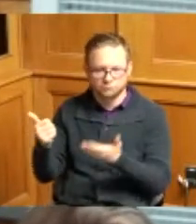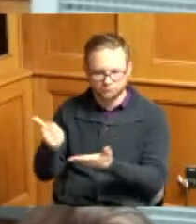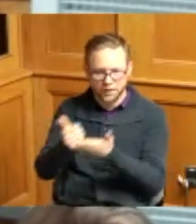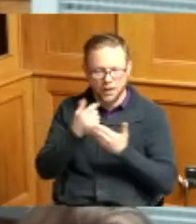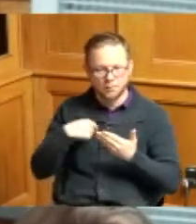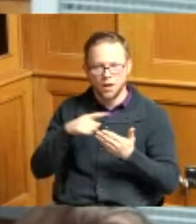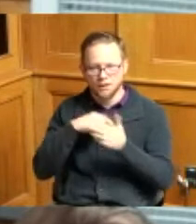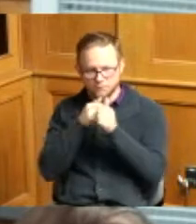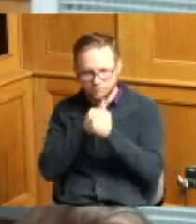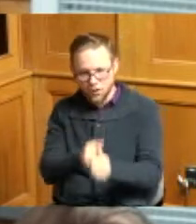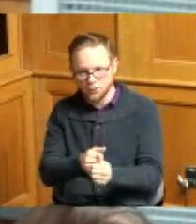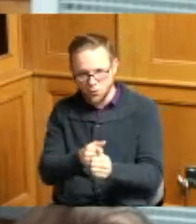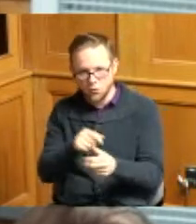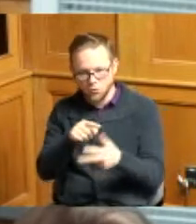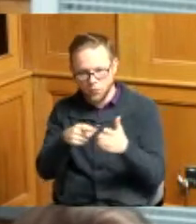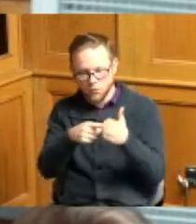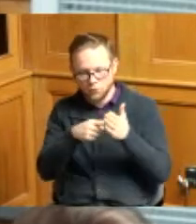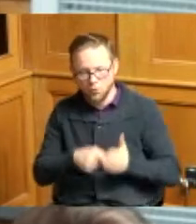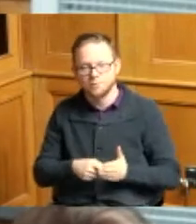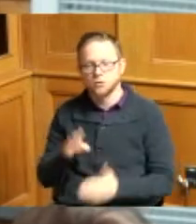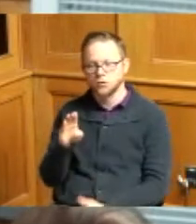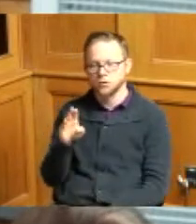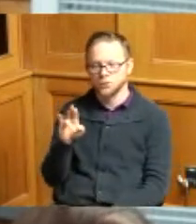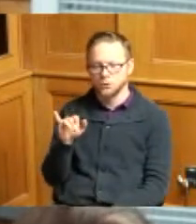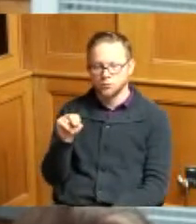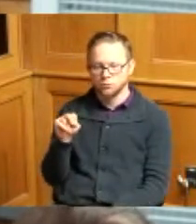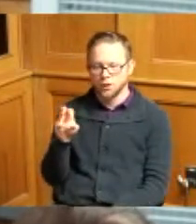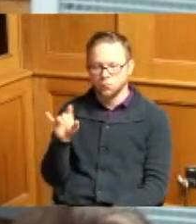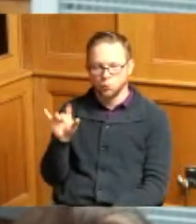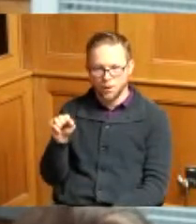Ryan Welsh our Deputy Director here today so we recommend approval of this and can take